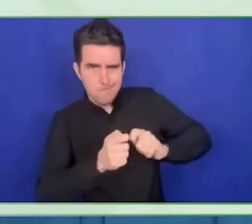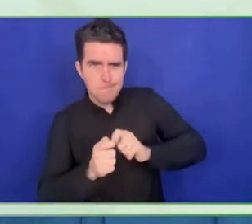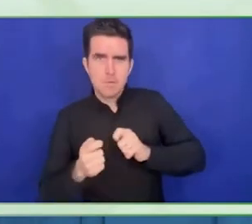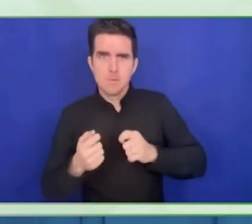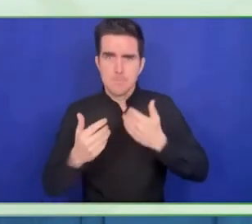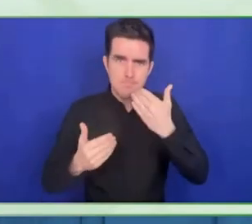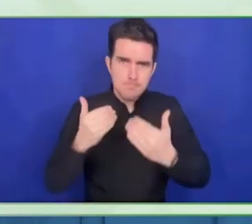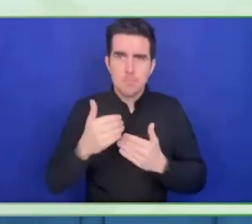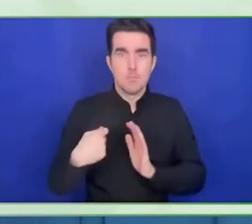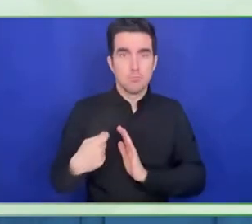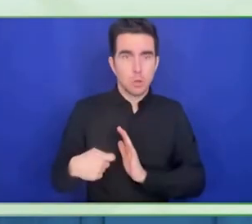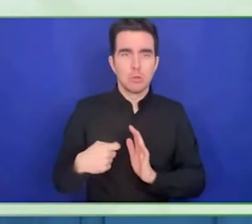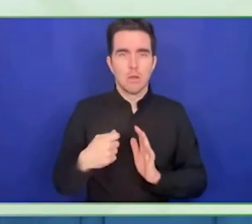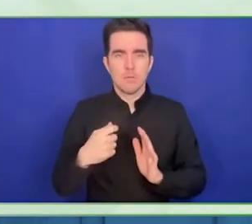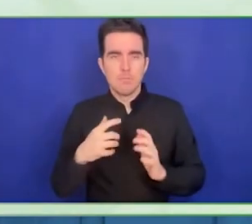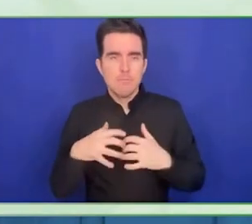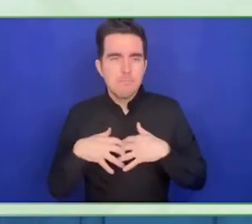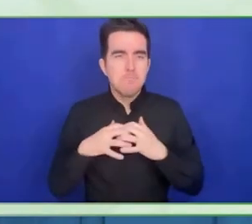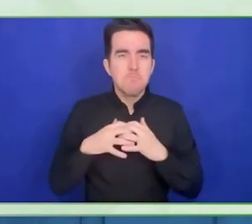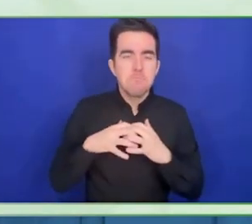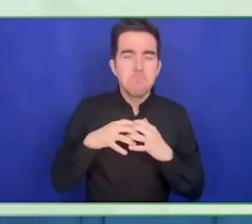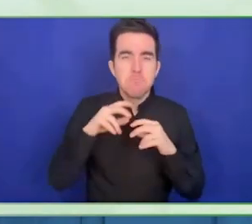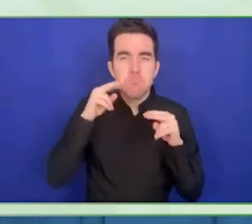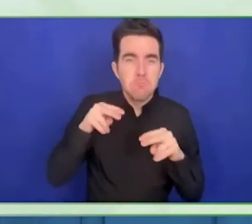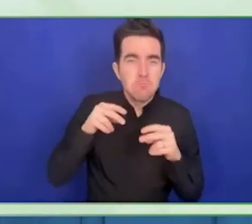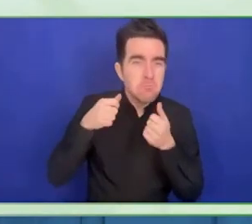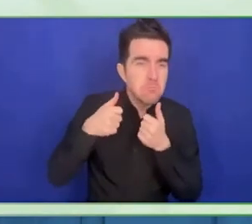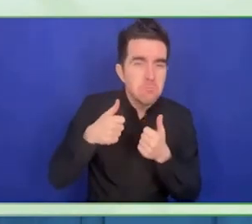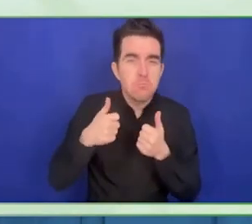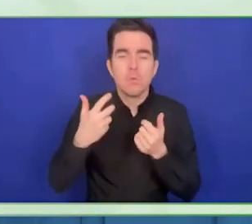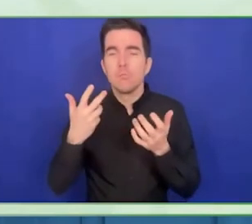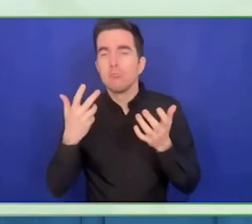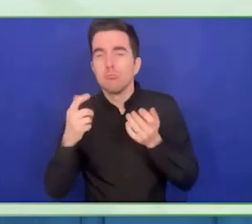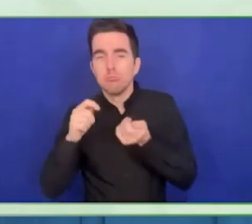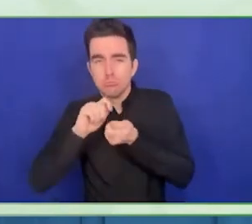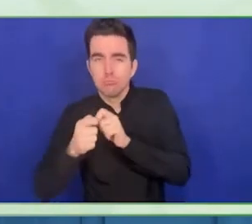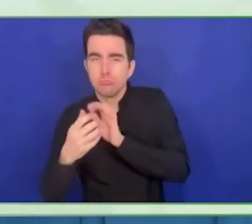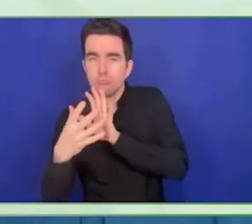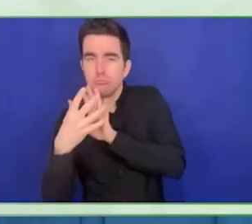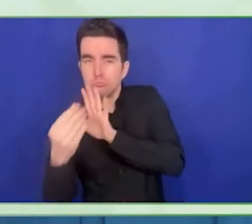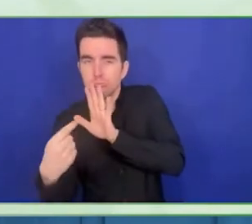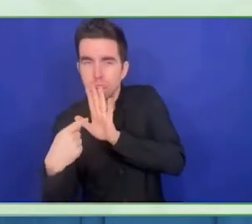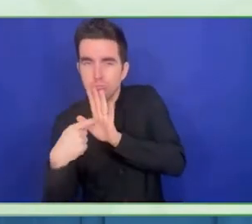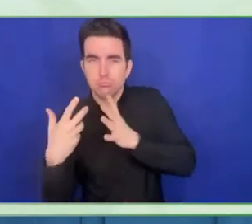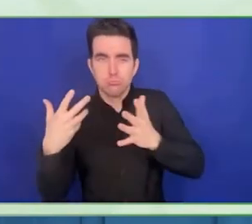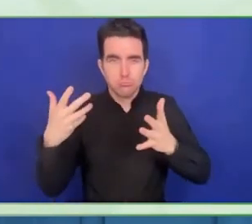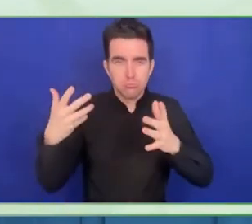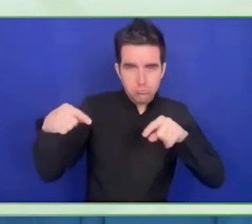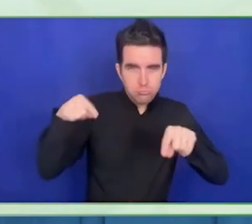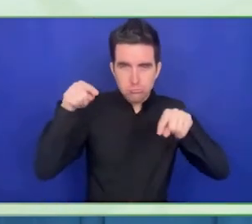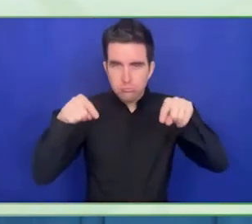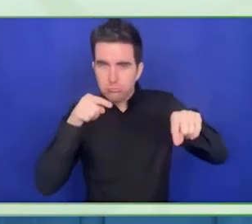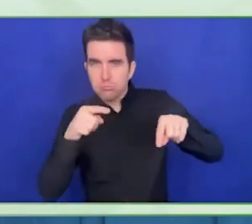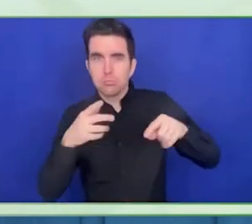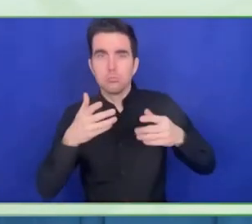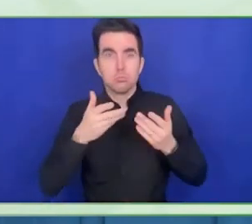To give you an example of three projects, as signature grant programs are evidence-based projects externally evaluated by a